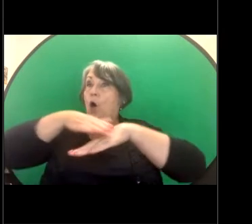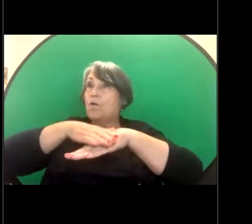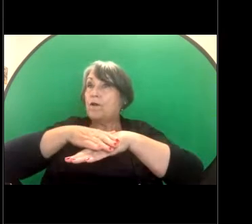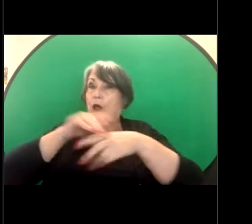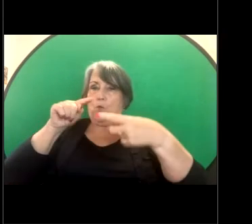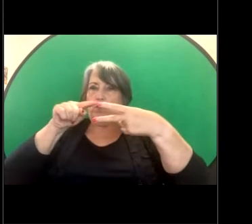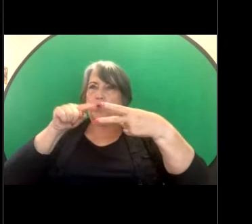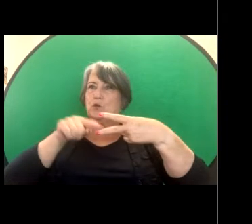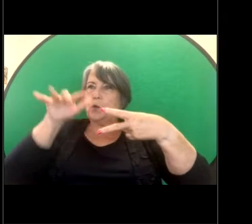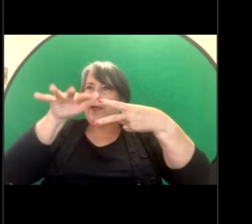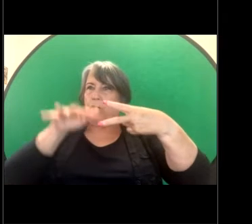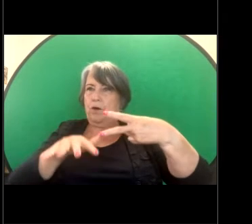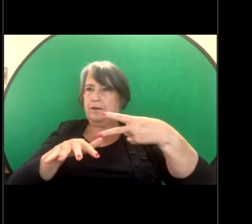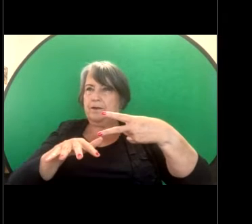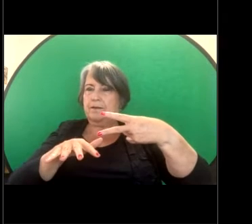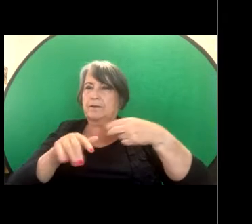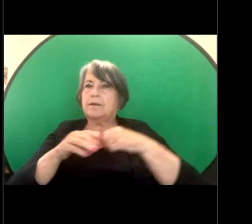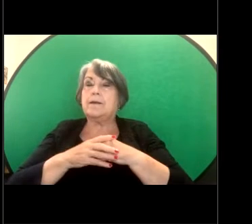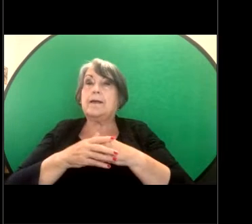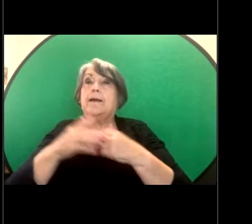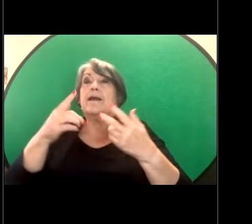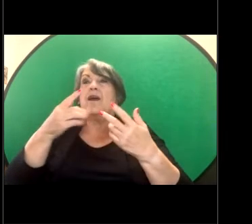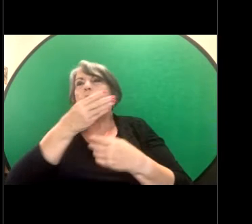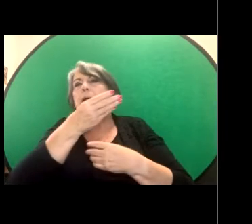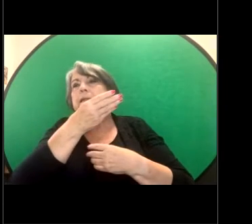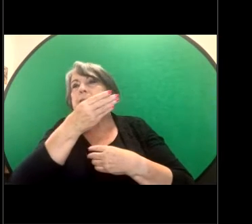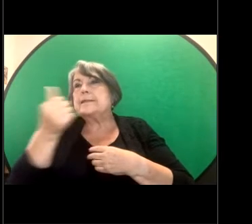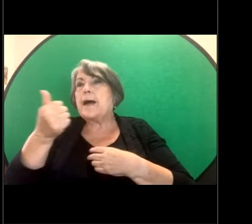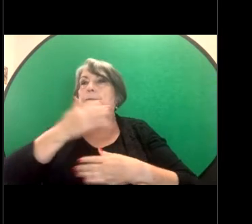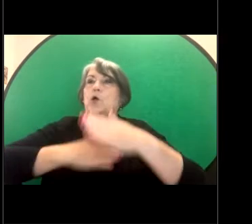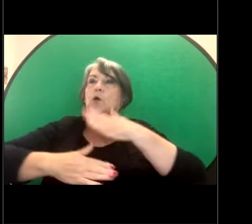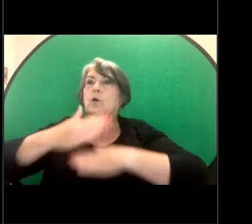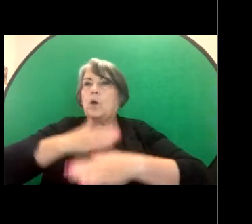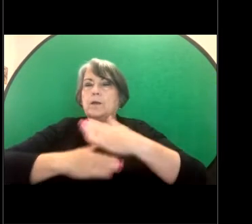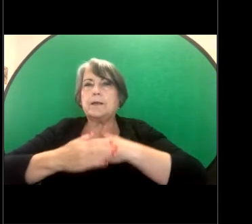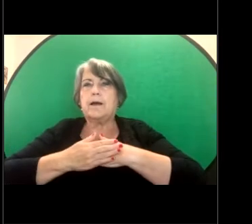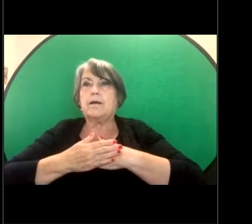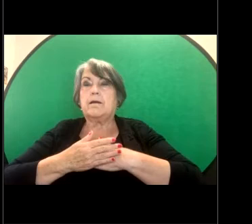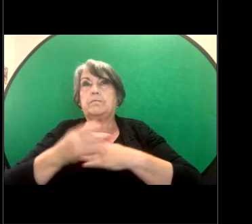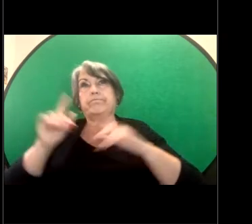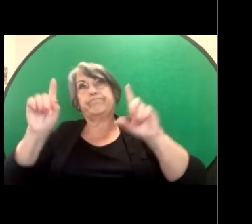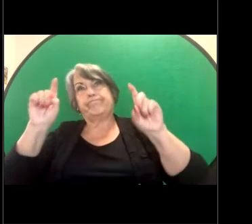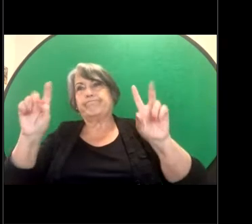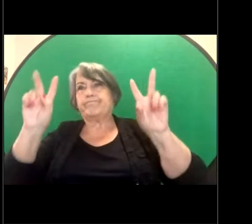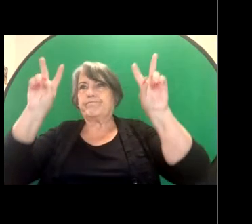where certain kinds of conduct might meet the definition of sexual harassment and also the